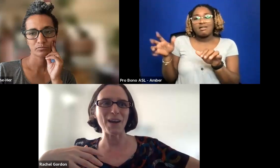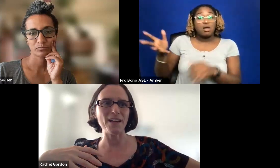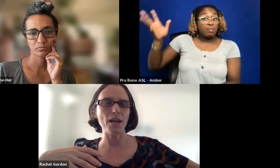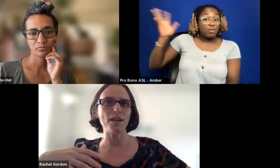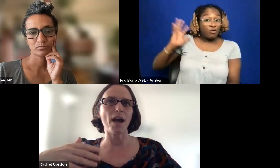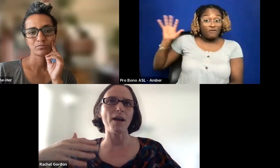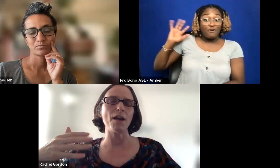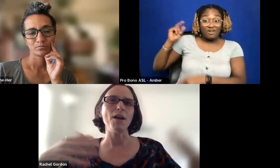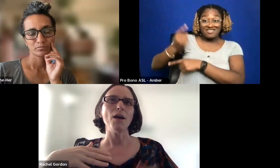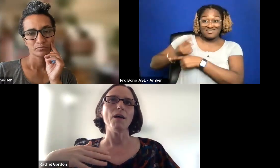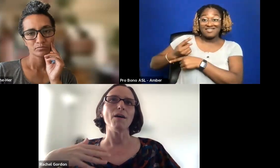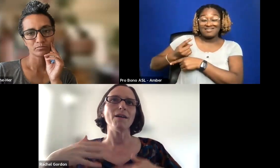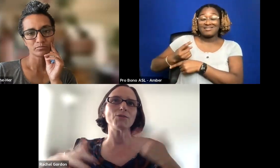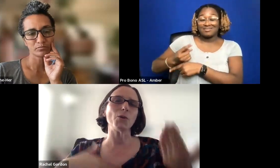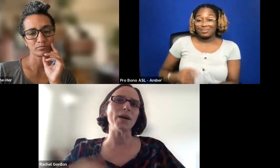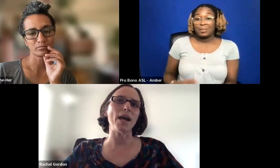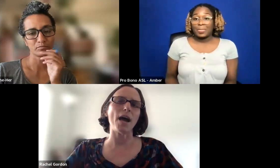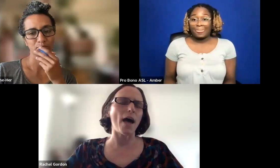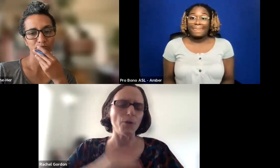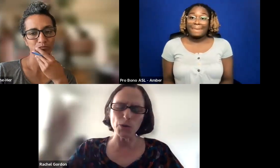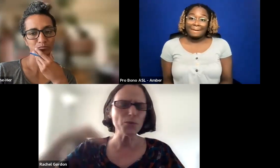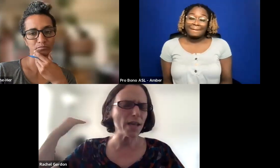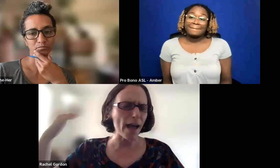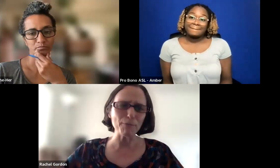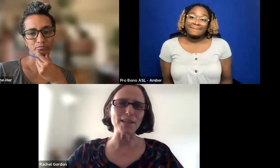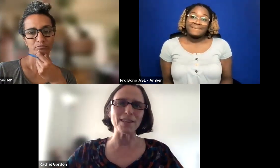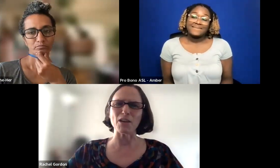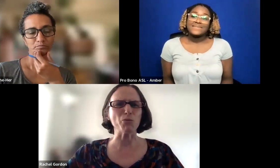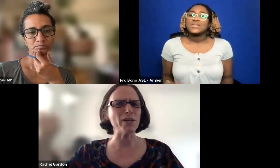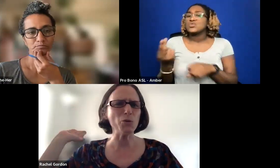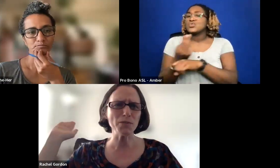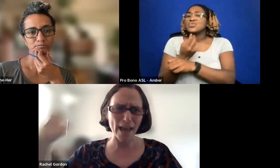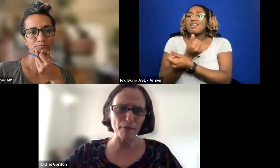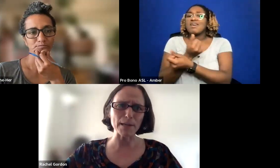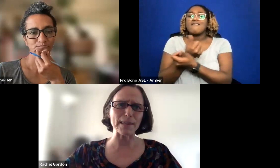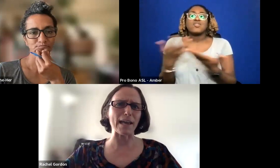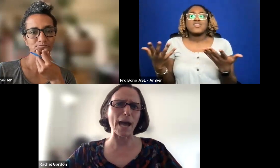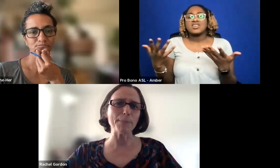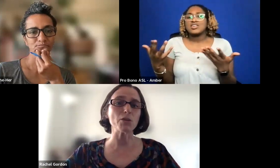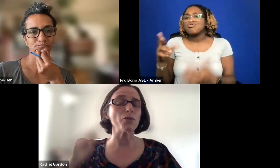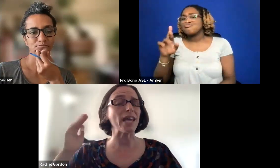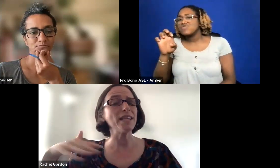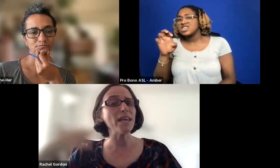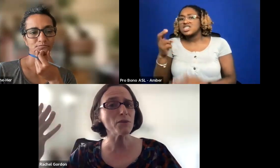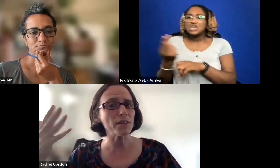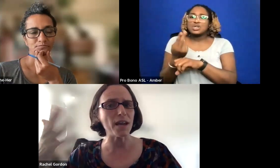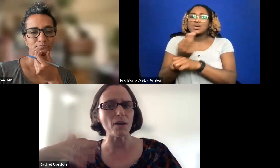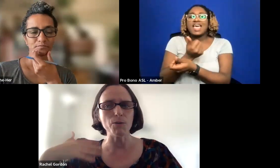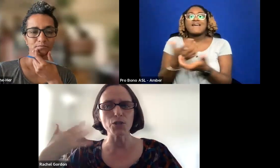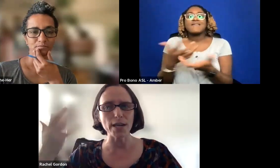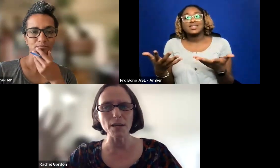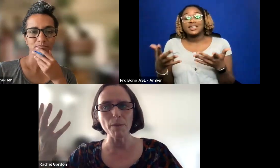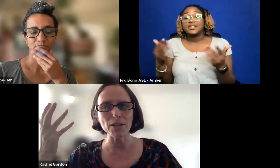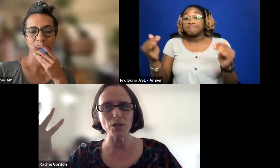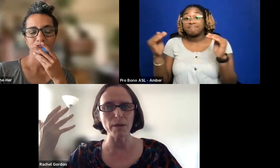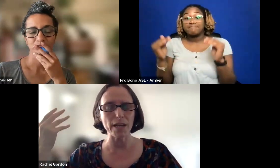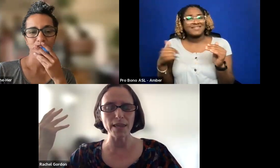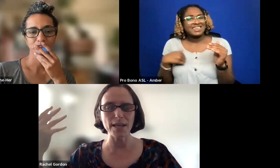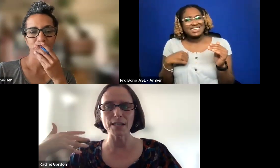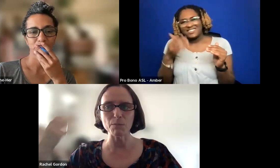BEFORE. SO USE EVERYTHING. REUSE EVERYTHING. ABSOLUTELY.